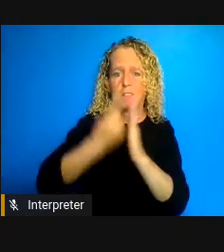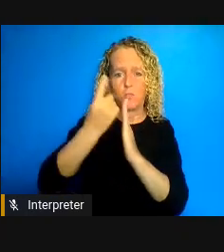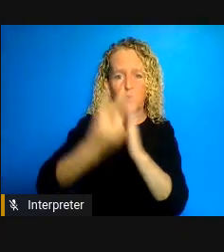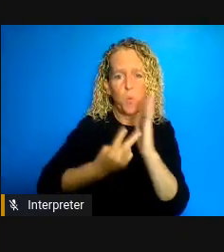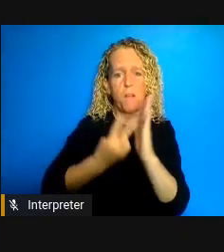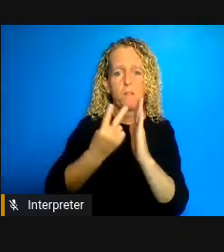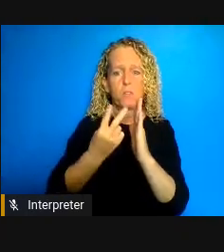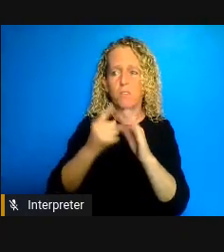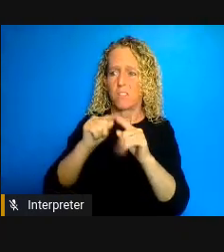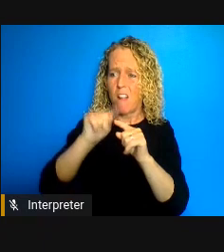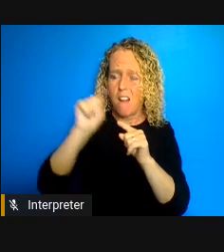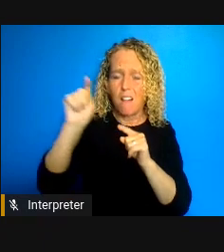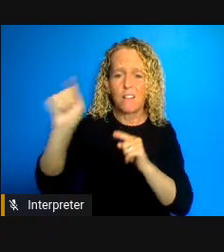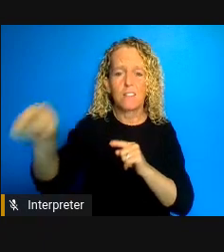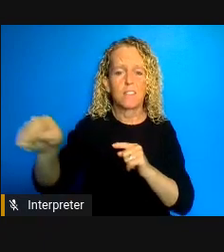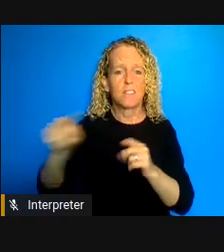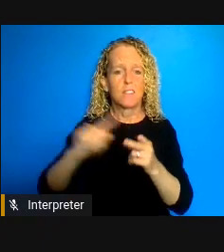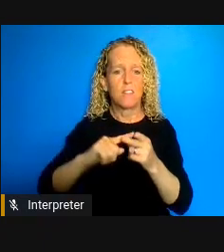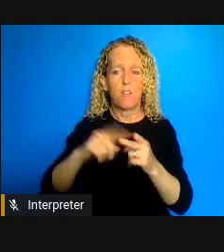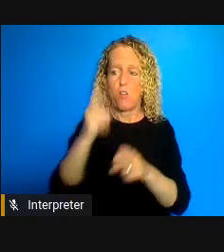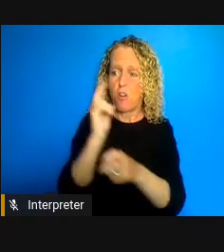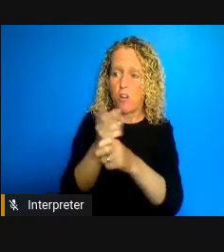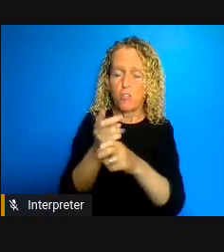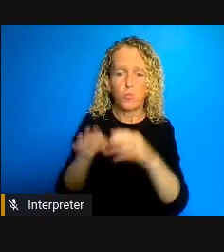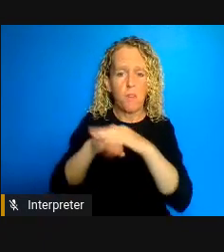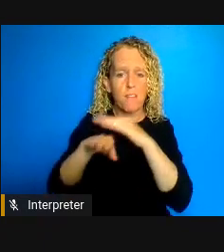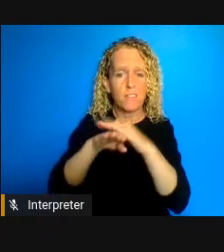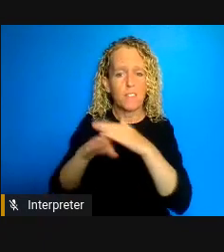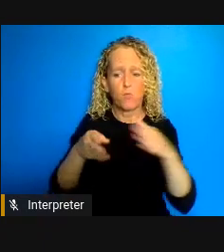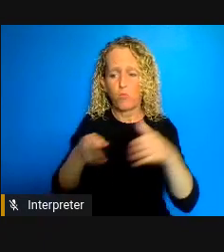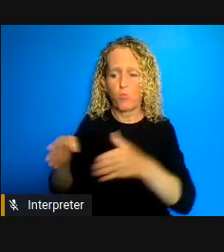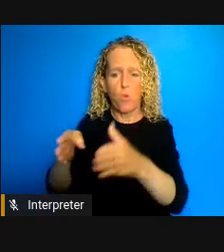access by Road, perhaps there are flying situations at